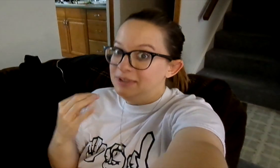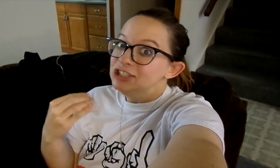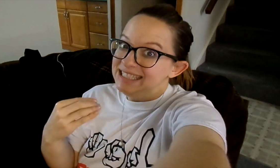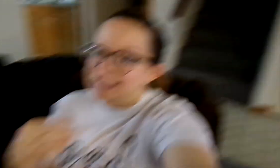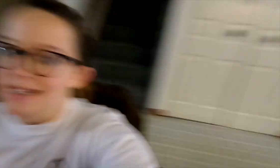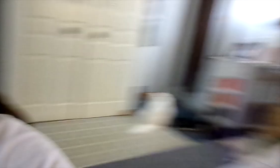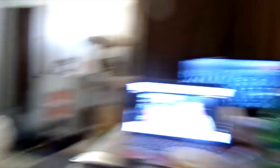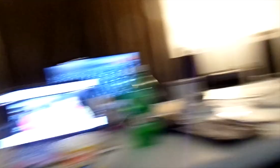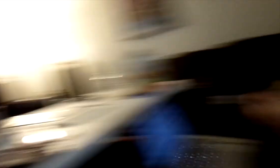Or somebody's eating.